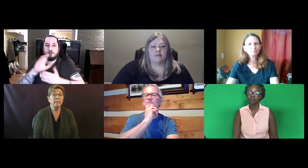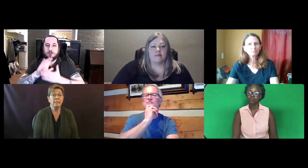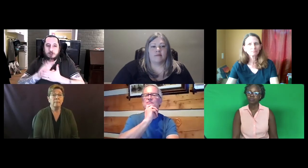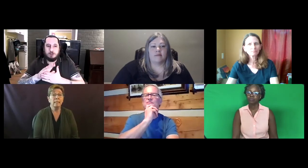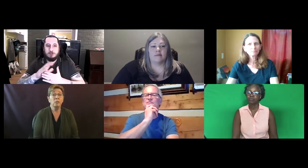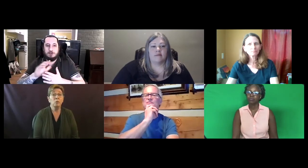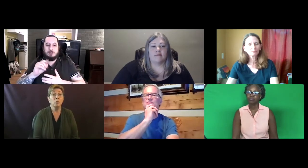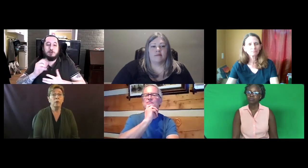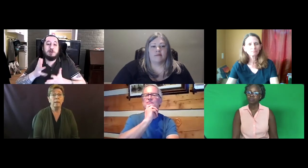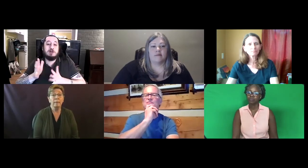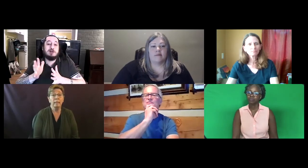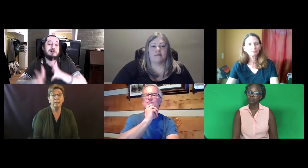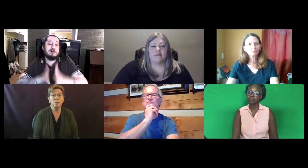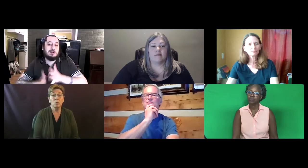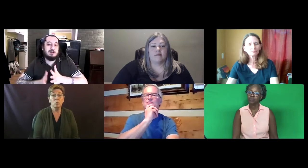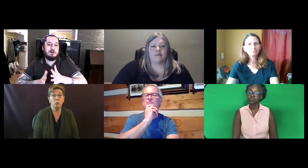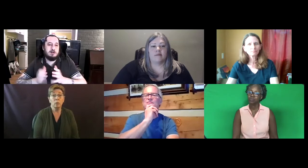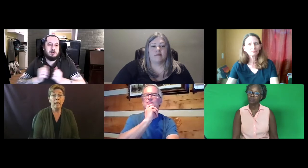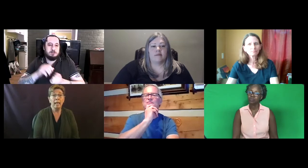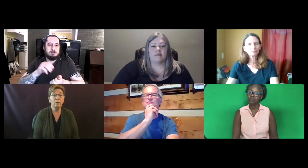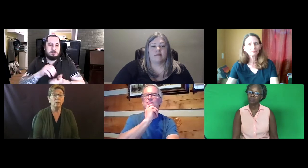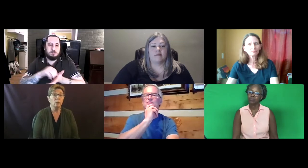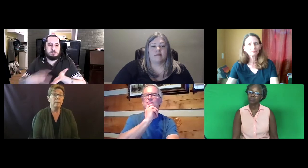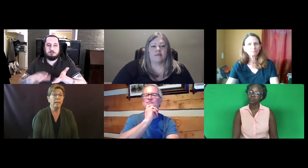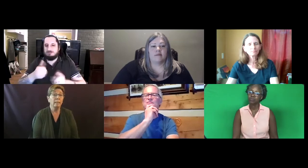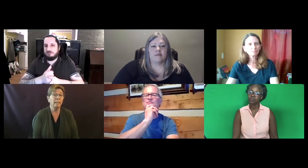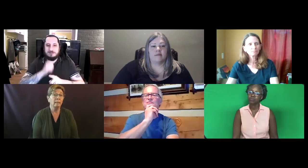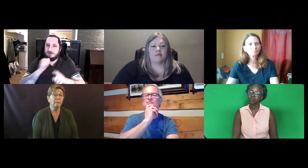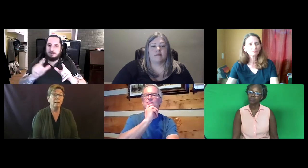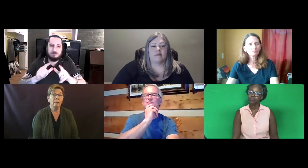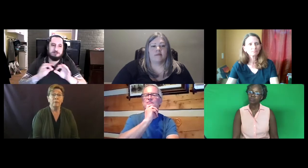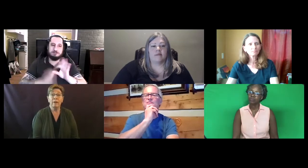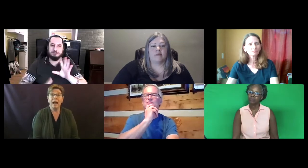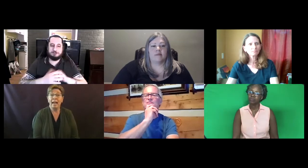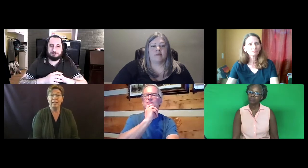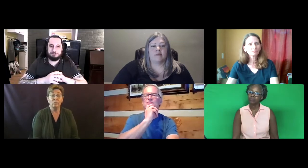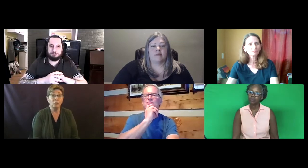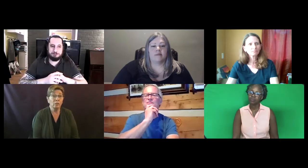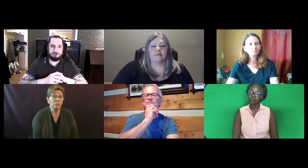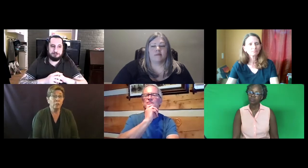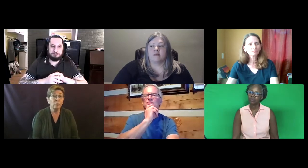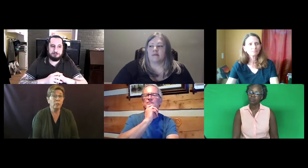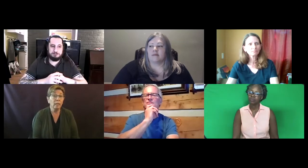Does that mean that you maybe work in a school, and you maybe provide gesture communication